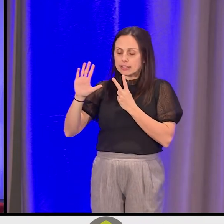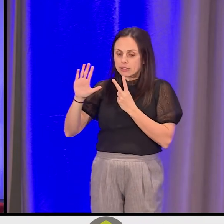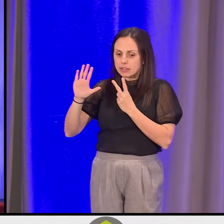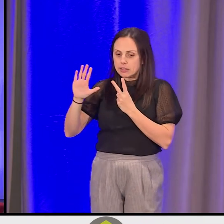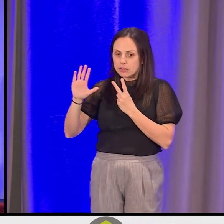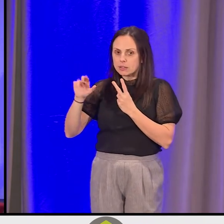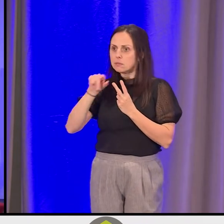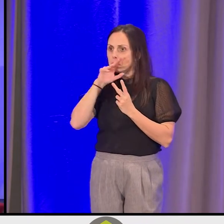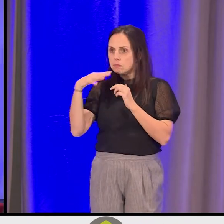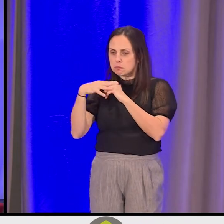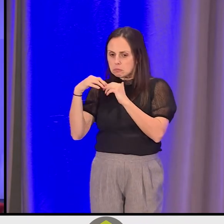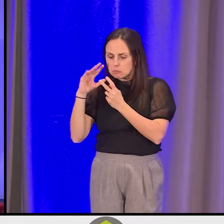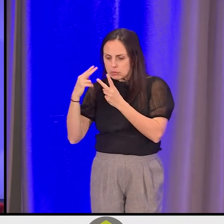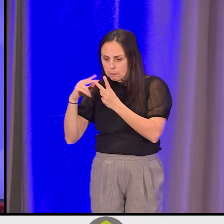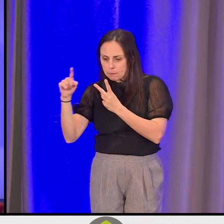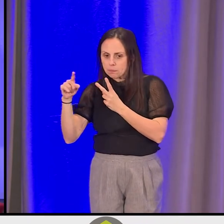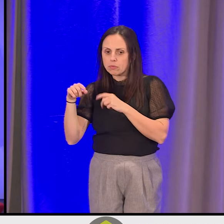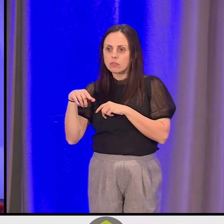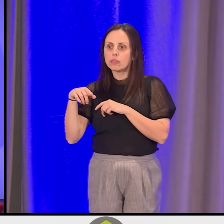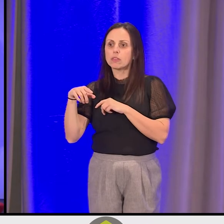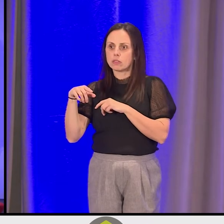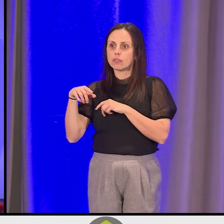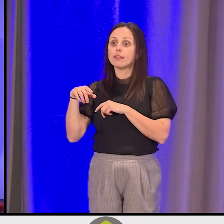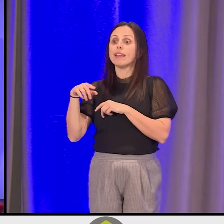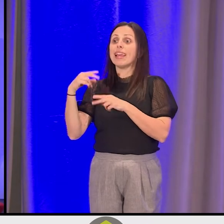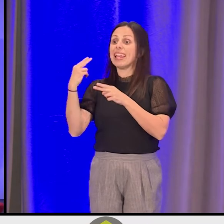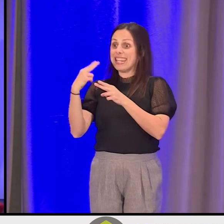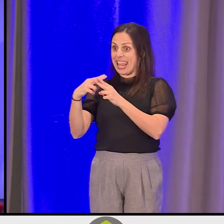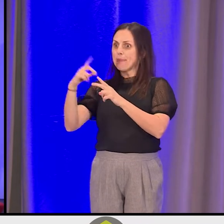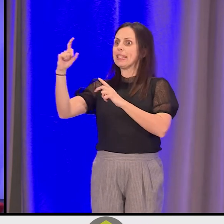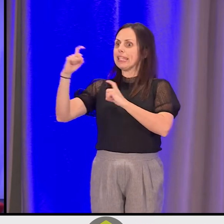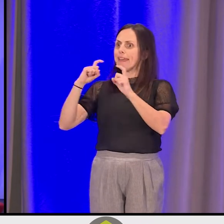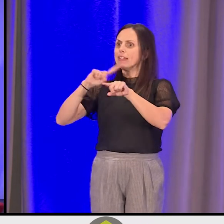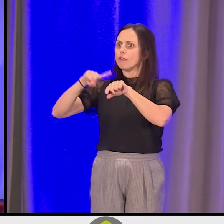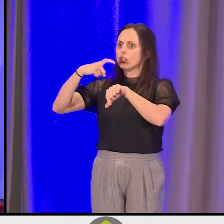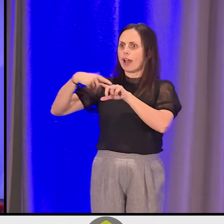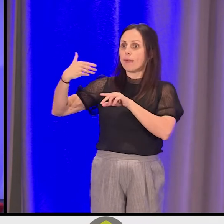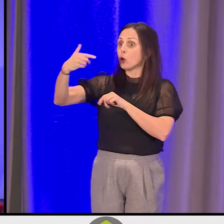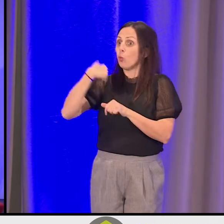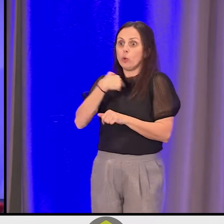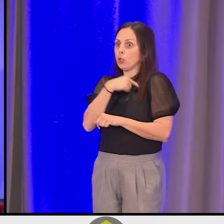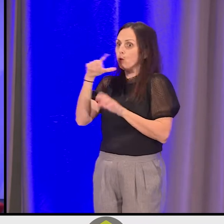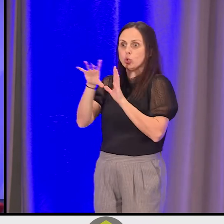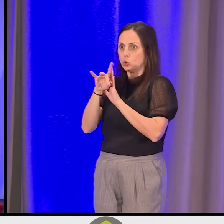Seventh name. And we get these names at different stages, and we don't choose them. We get given them.